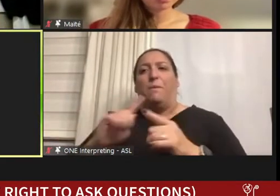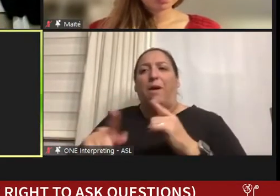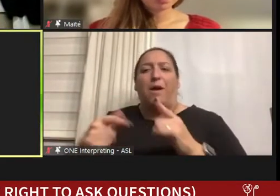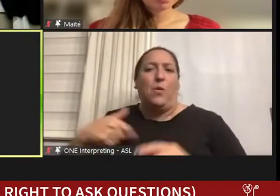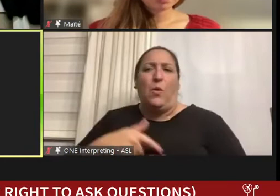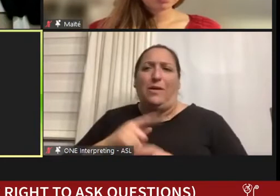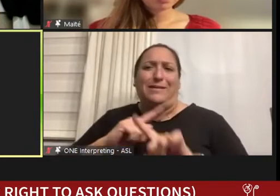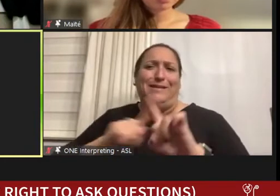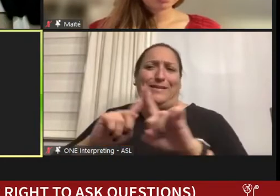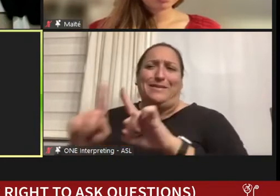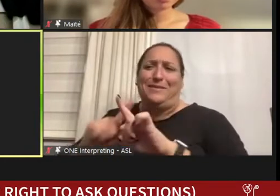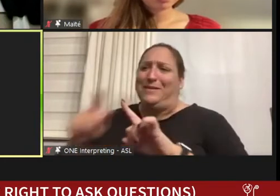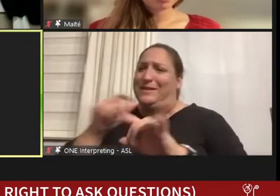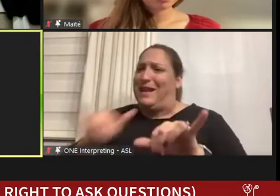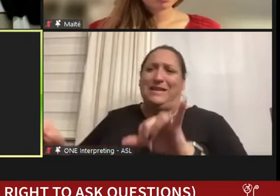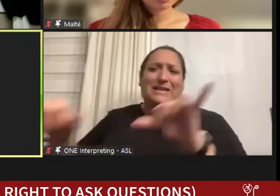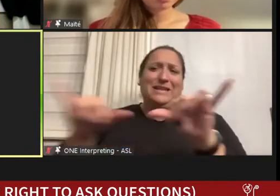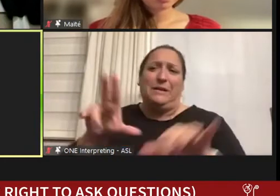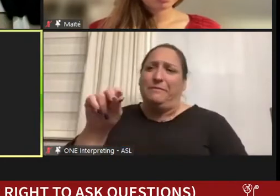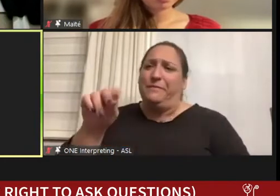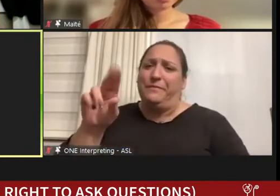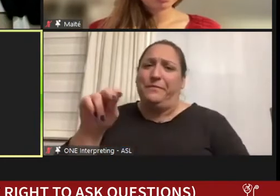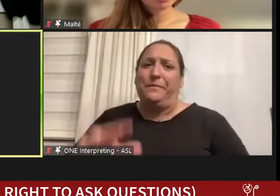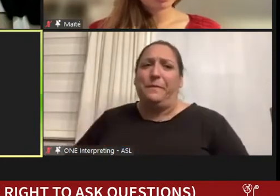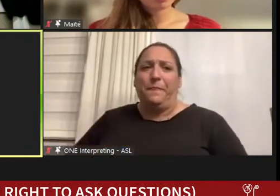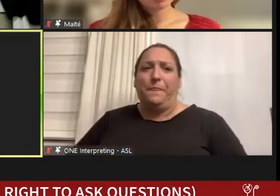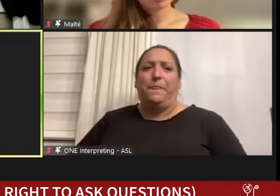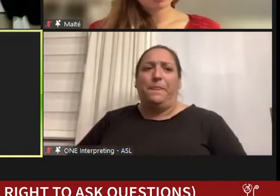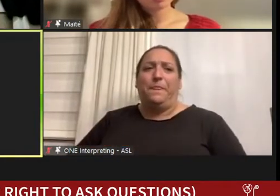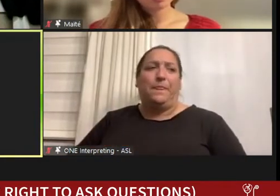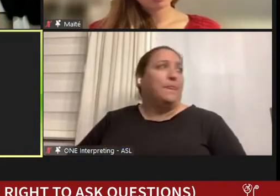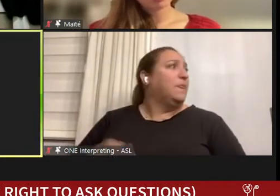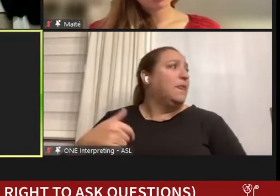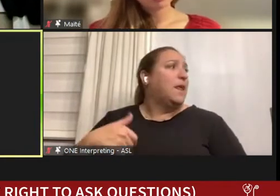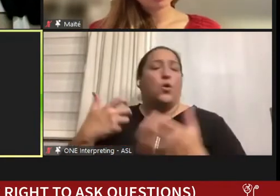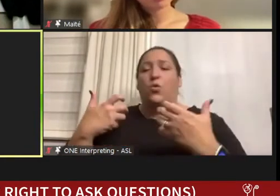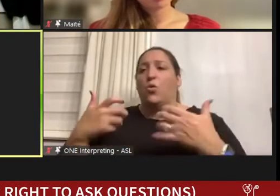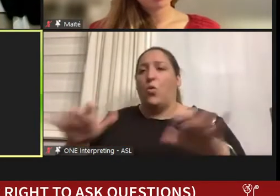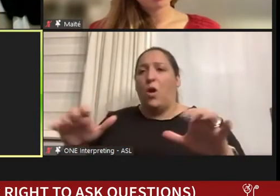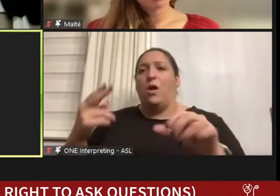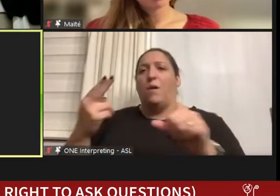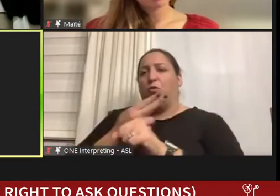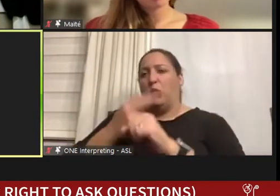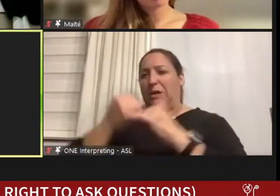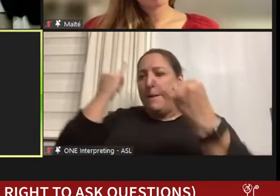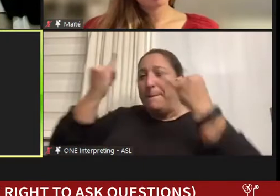And you know I don't want to be using imagination for seeing other folks with disabilities.